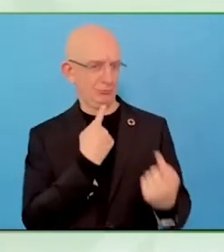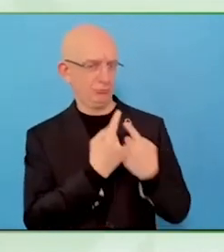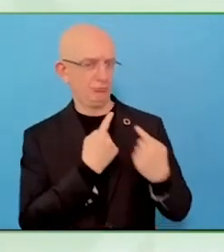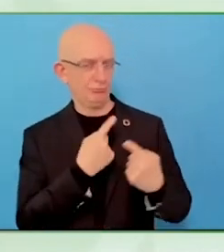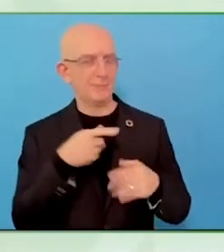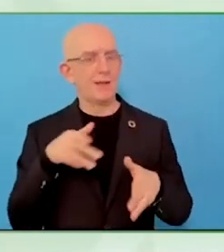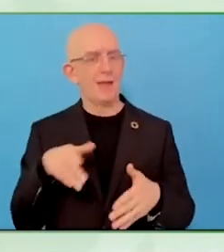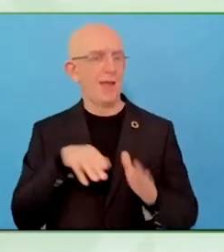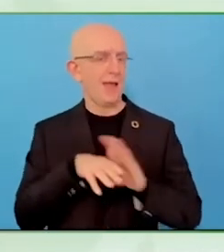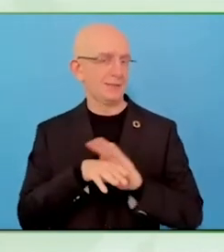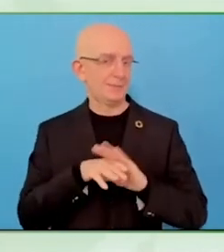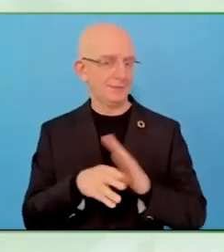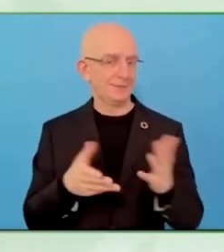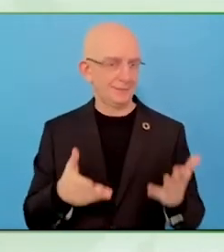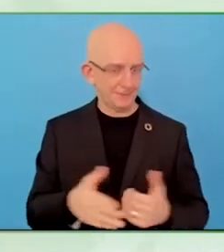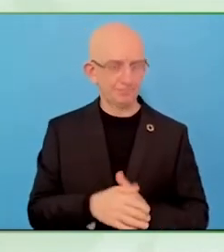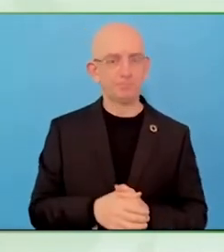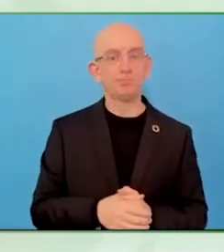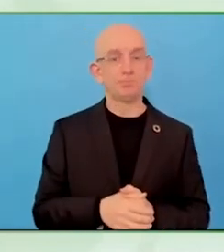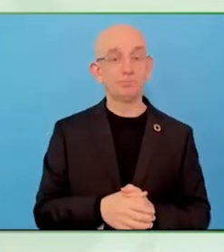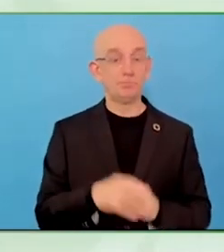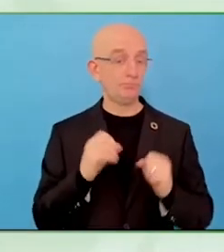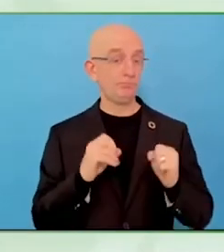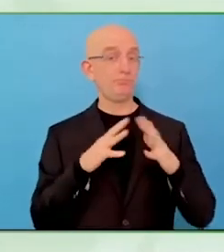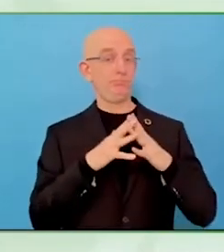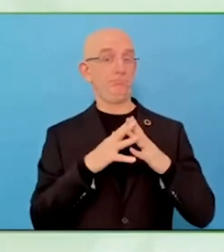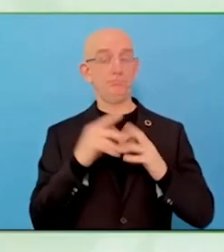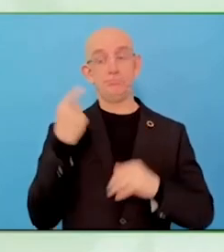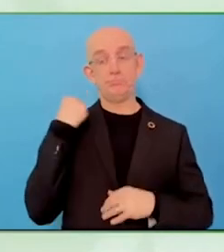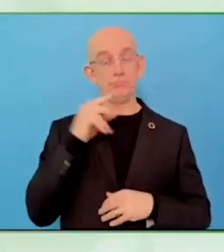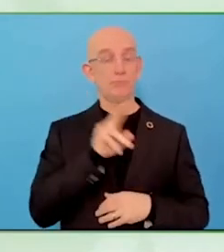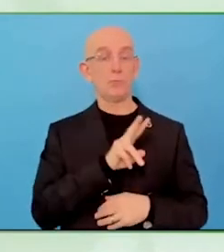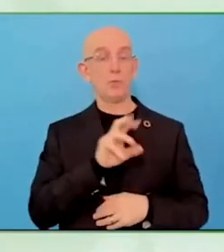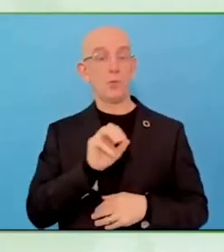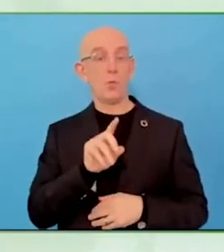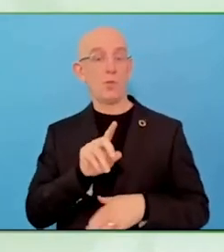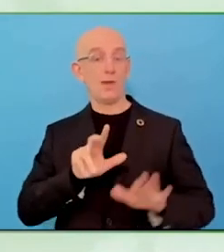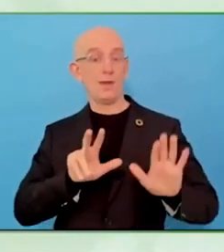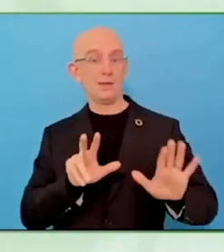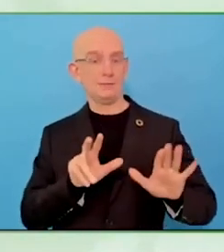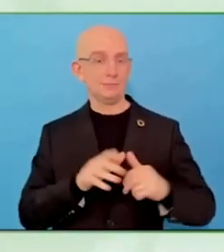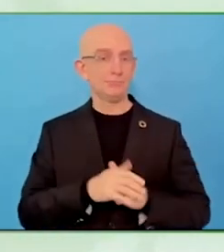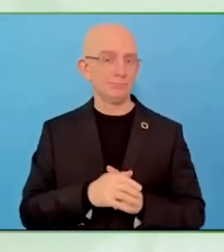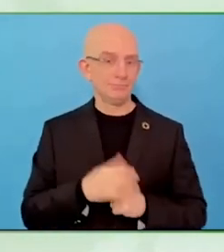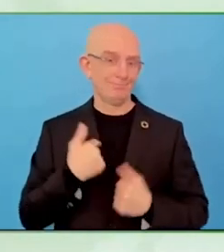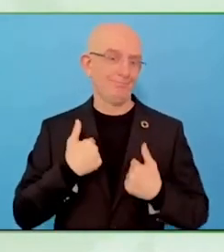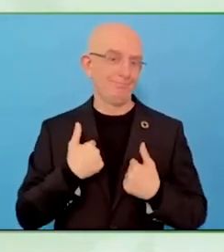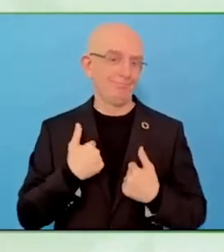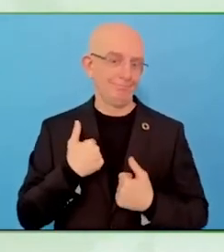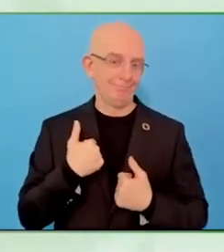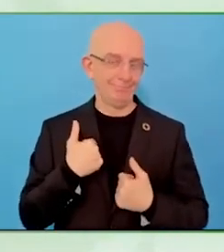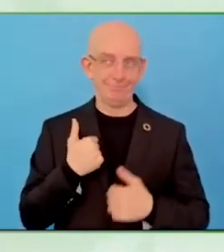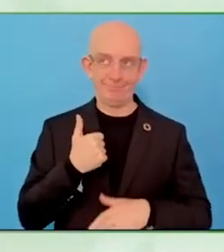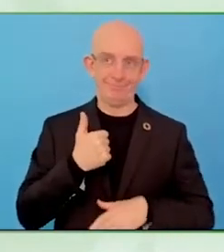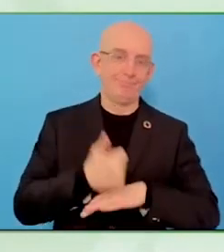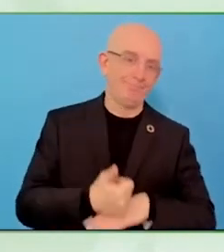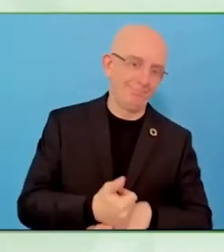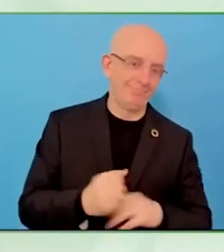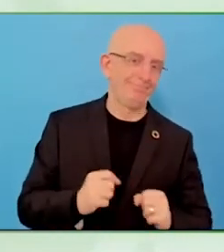This is an arts organisation for people with this abilities, is this a priority in a country like Palestine?